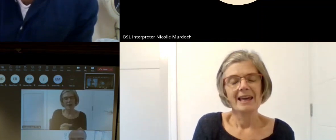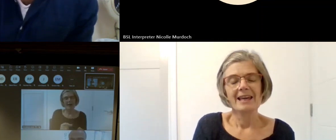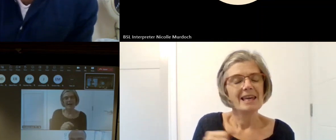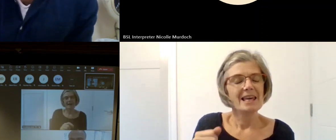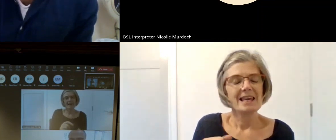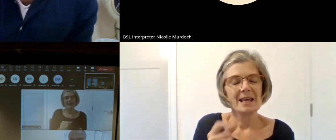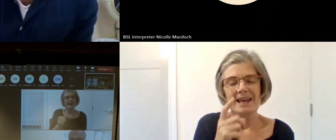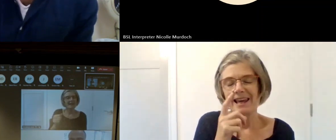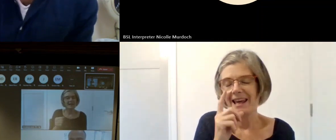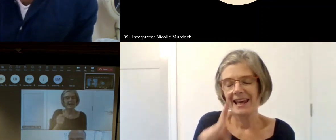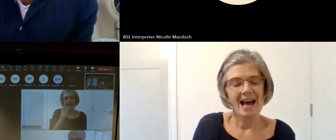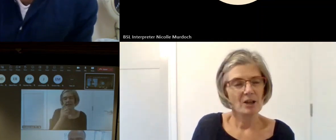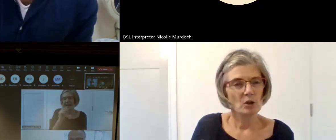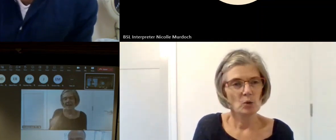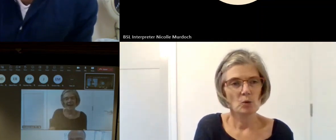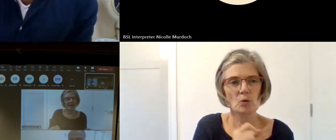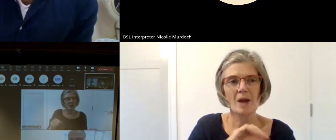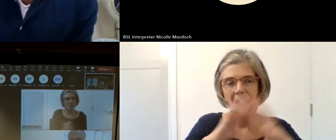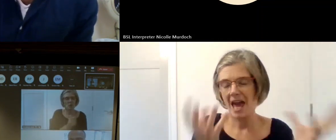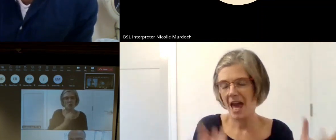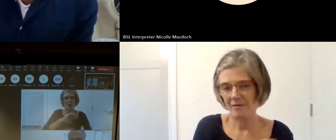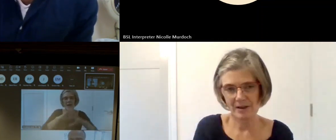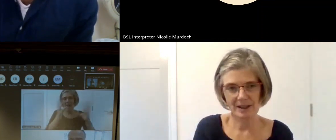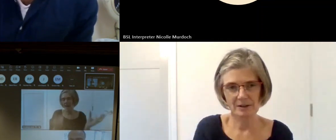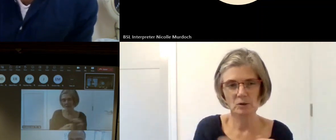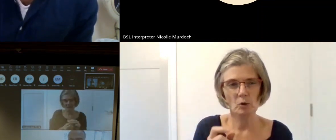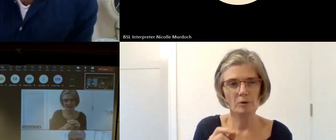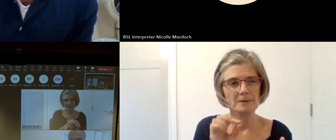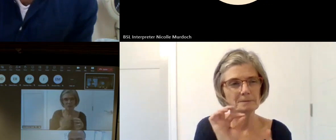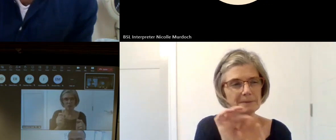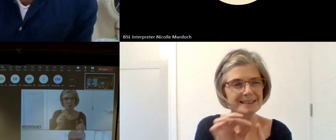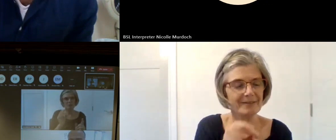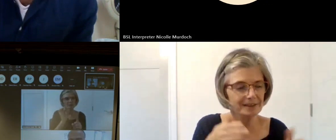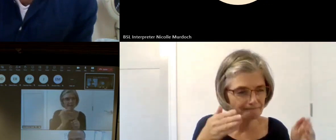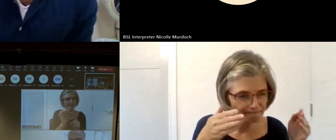very purposefully that there would be a certain type of people we would and be a to try and